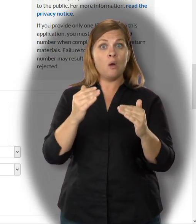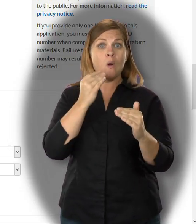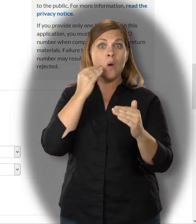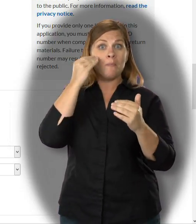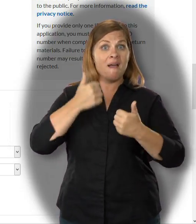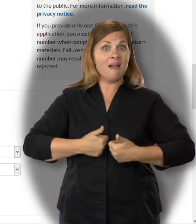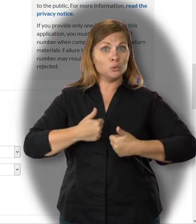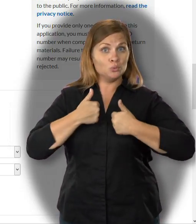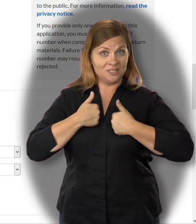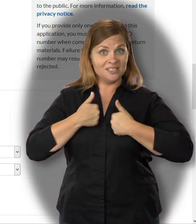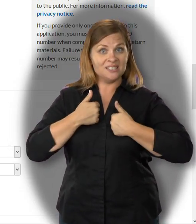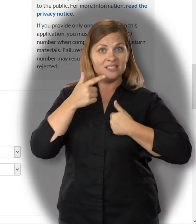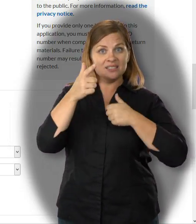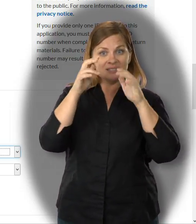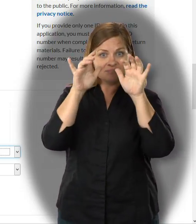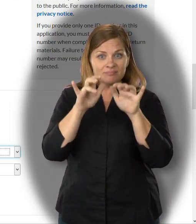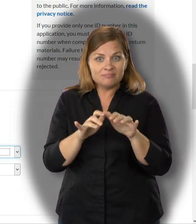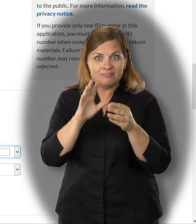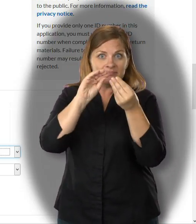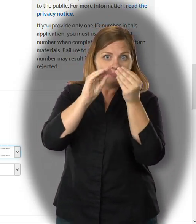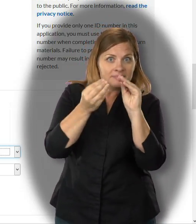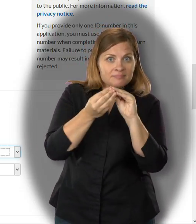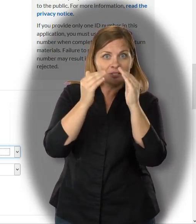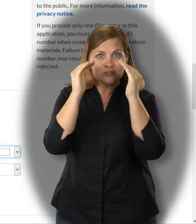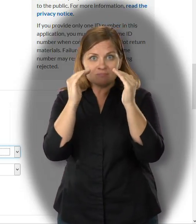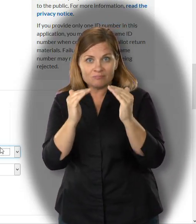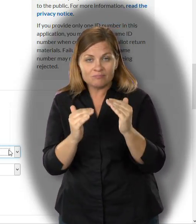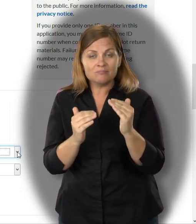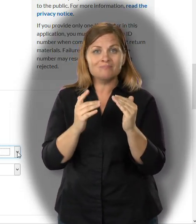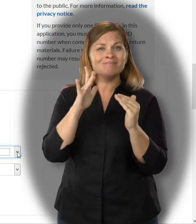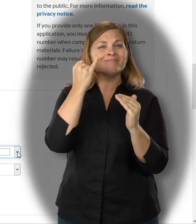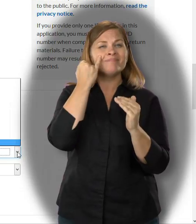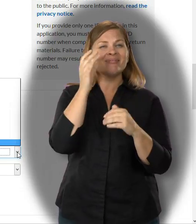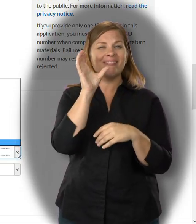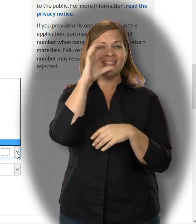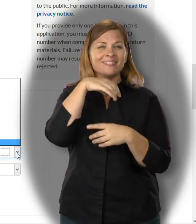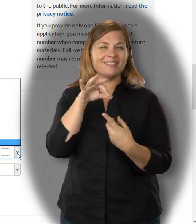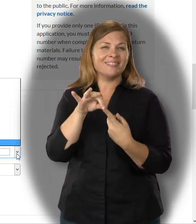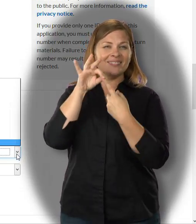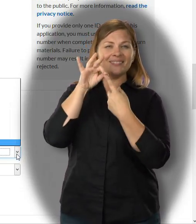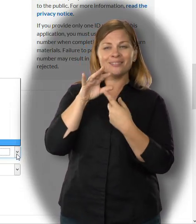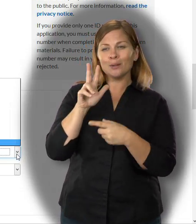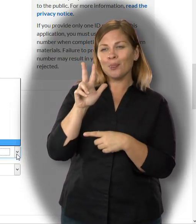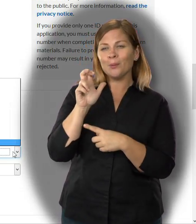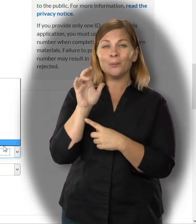and help ensure that there are no problems with your ballot.